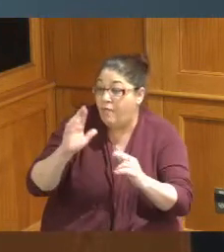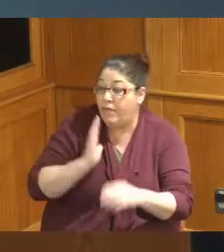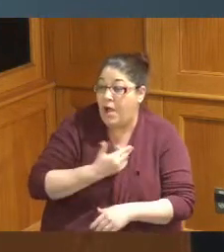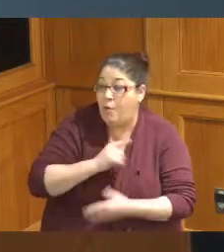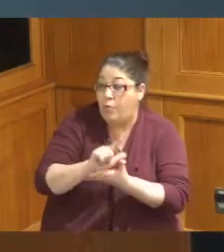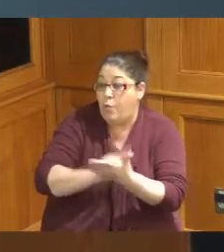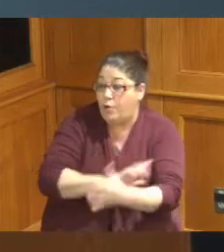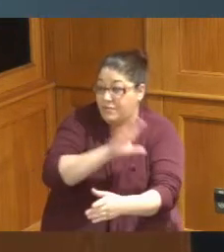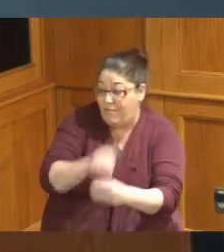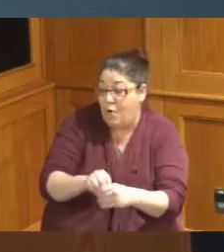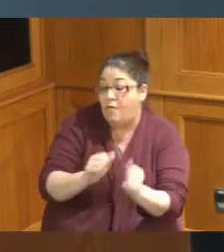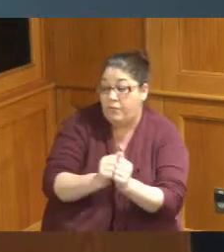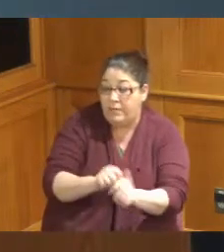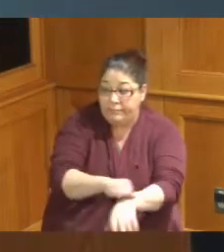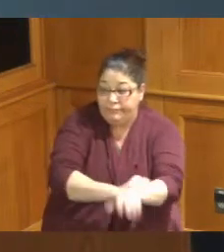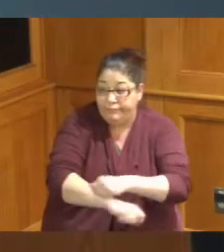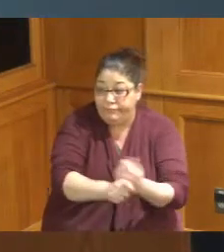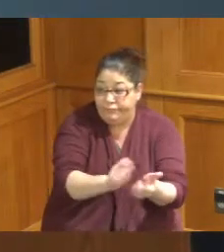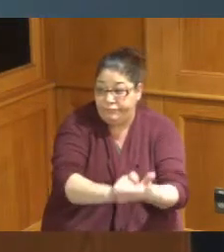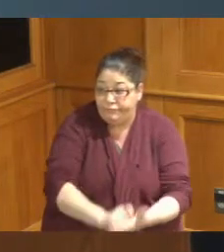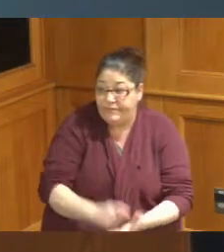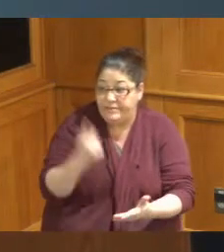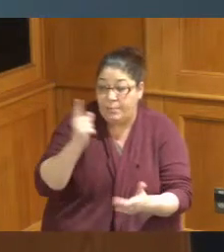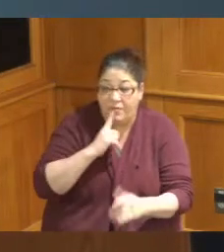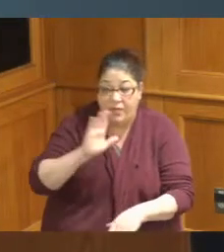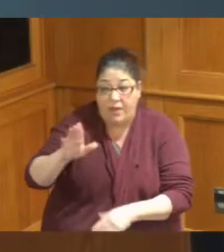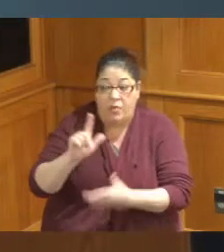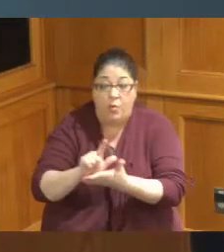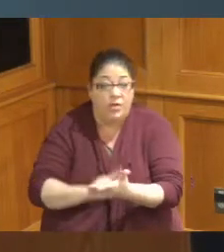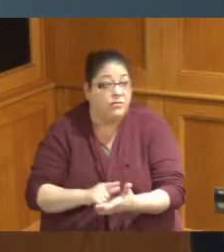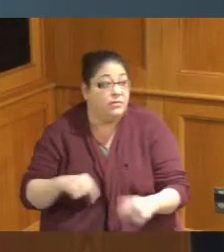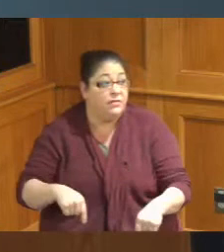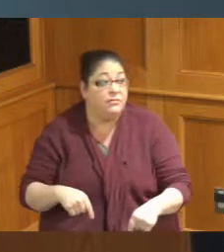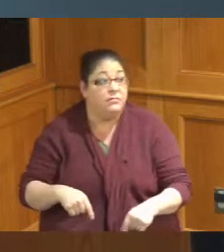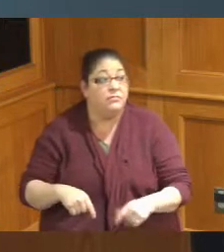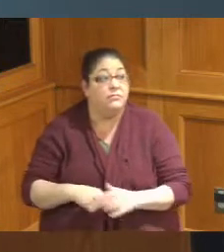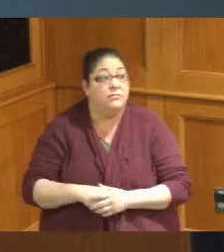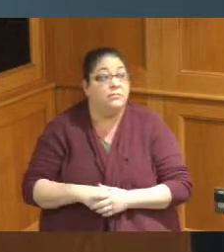getting ready to prepare some for their lawyers because this is yeah I see Charlie's big taxes